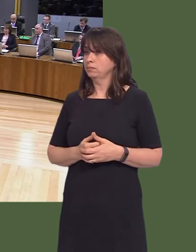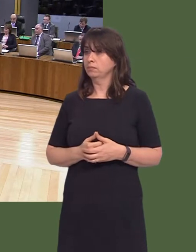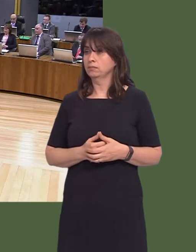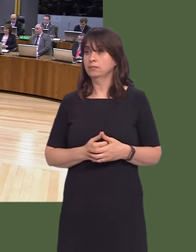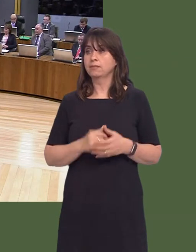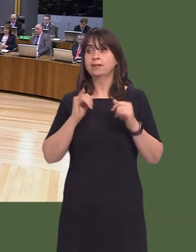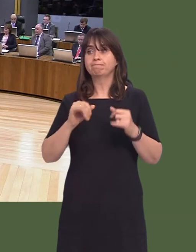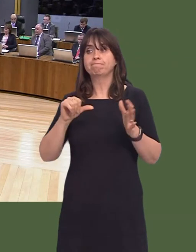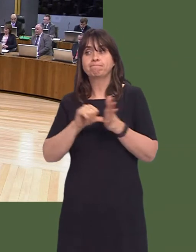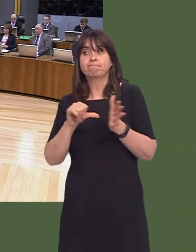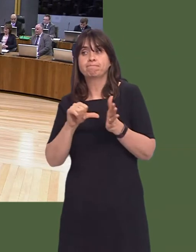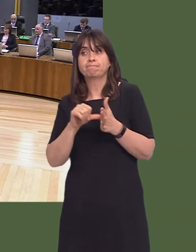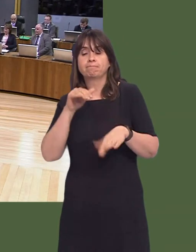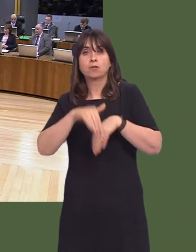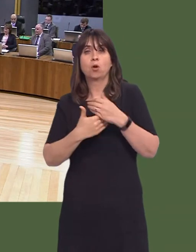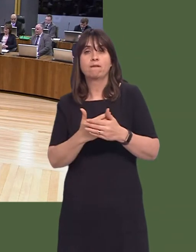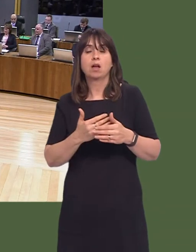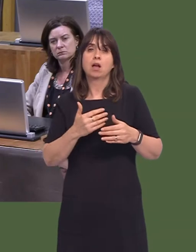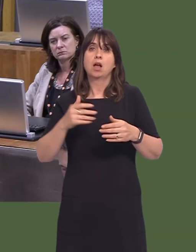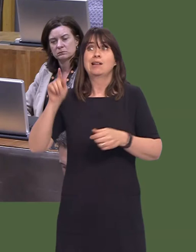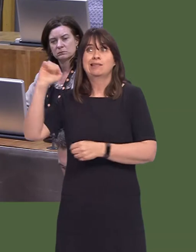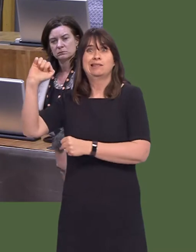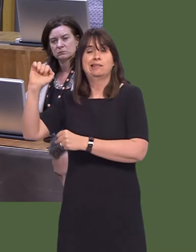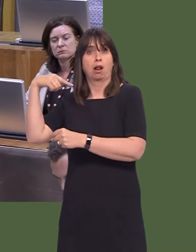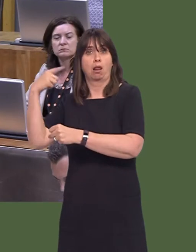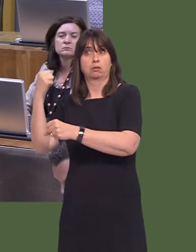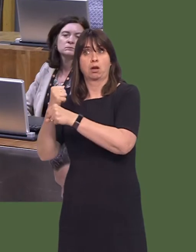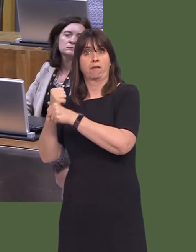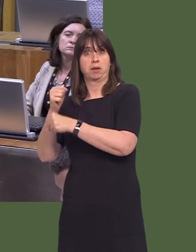in terms of people's take-home pay in Wales. We've seen the effect that has had. We are